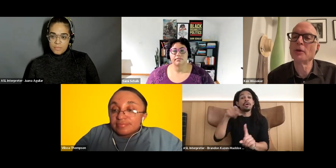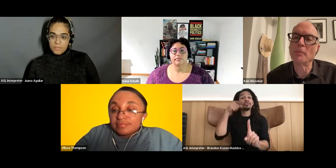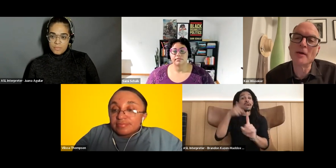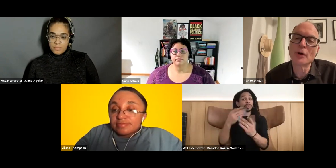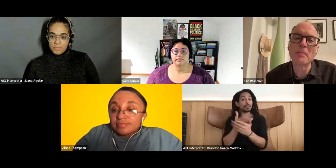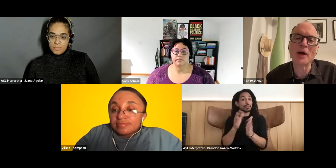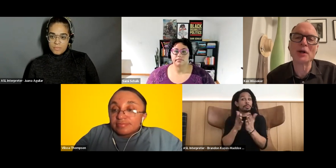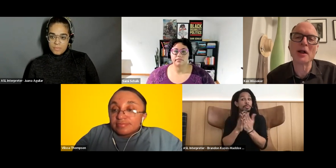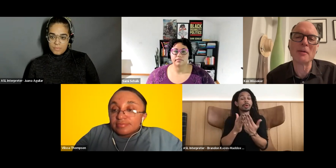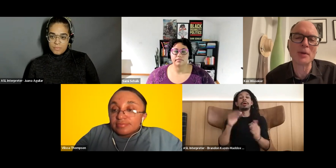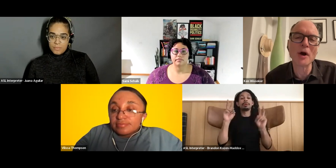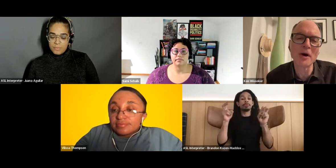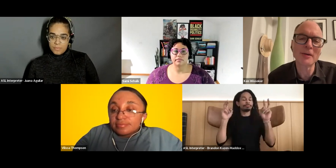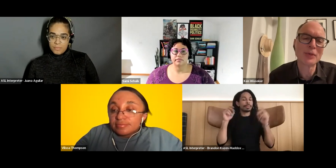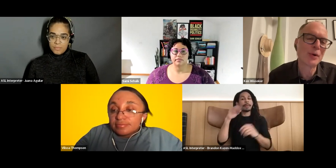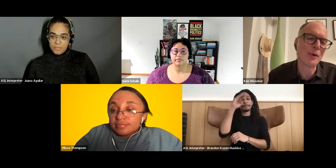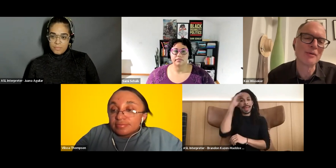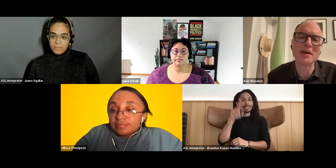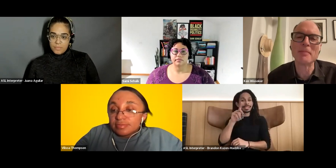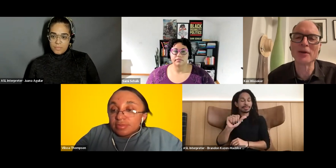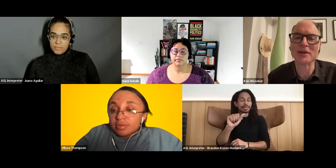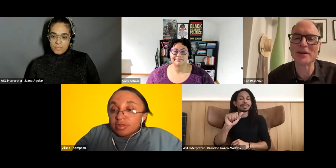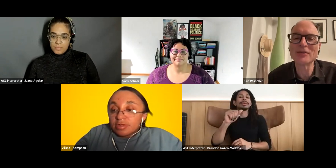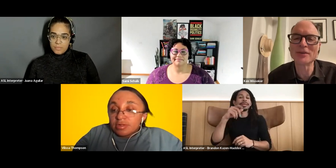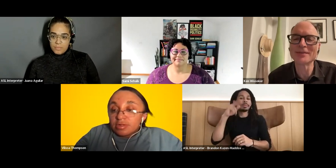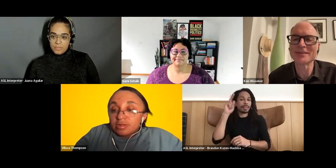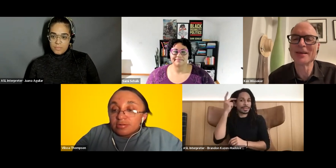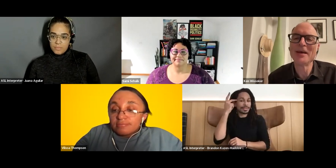Ken Wissoker: You may have heard about it on NPR Or read about it in Essence.